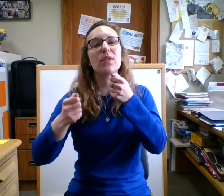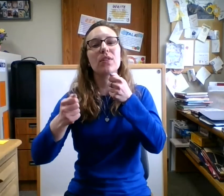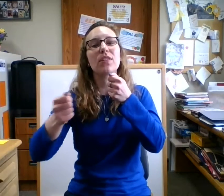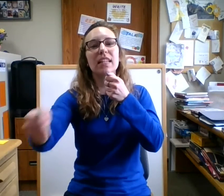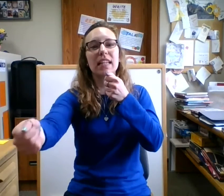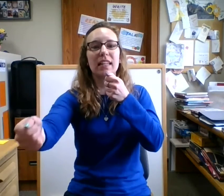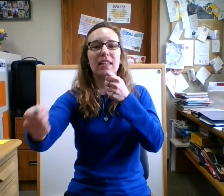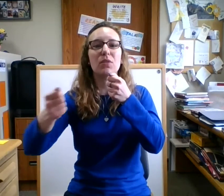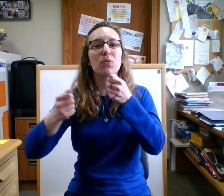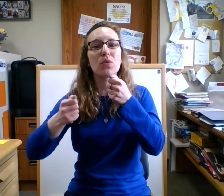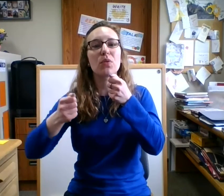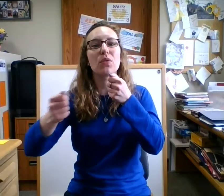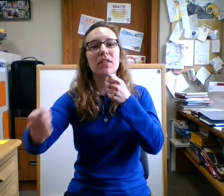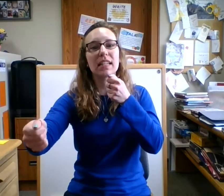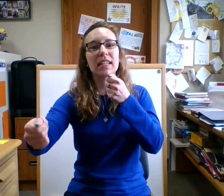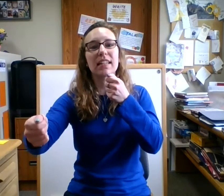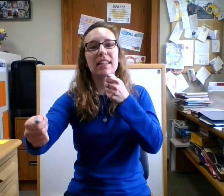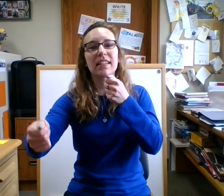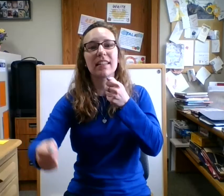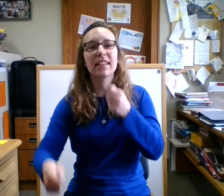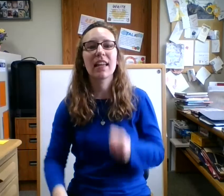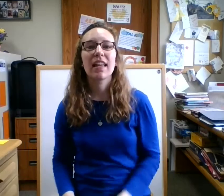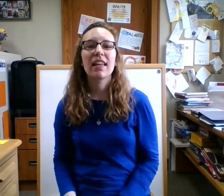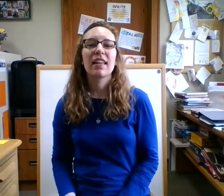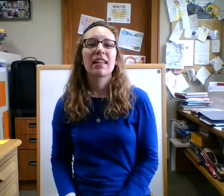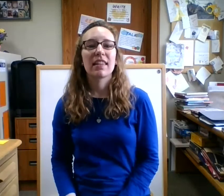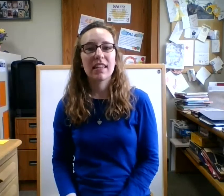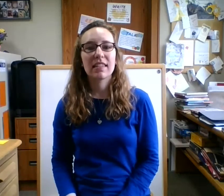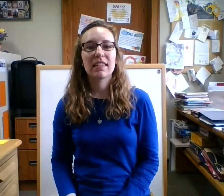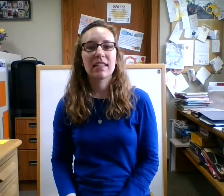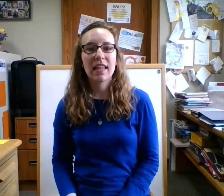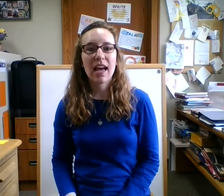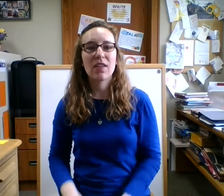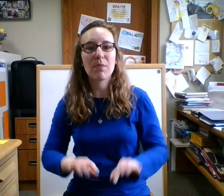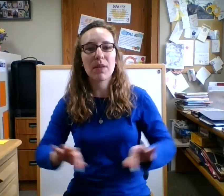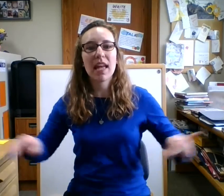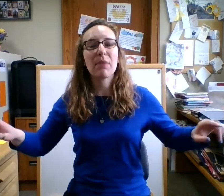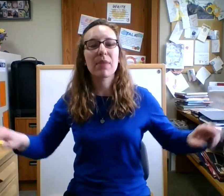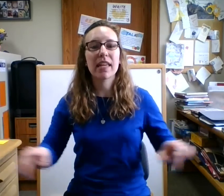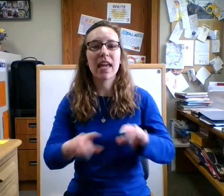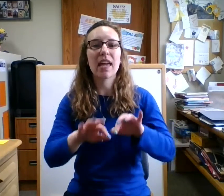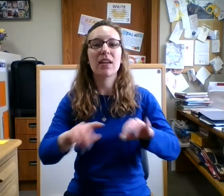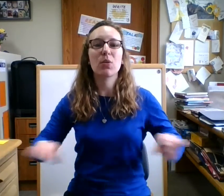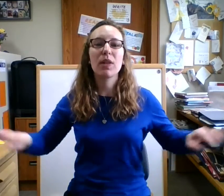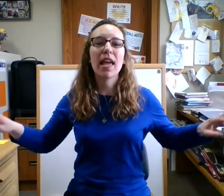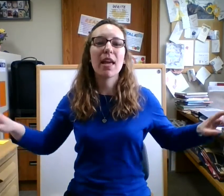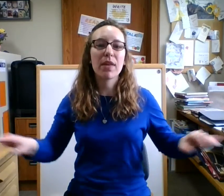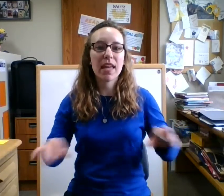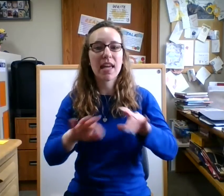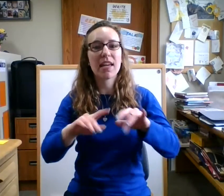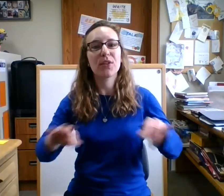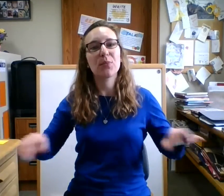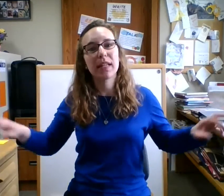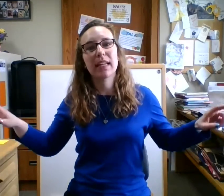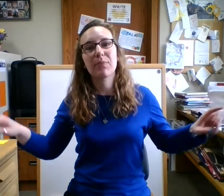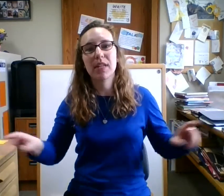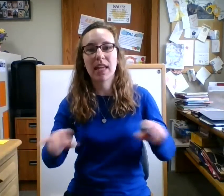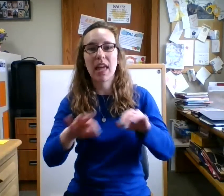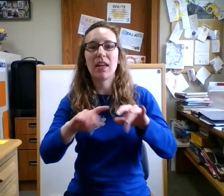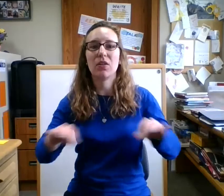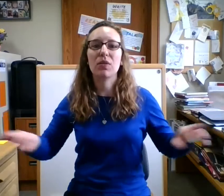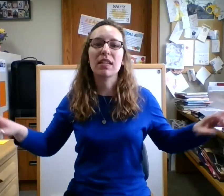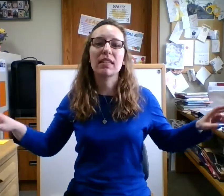early in morning this is how they play a piano play piano play piano this is